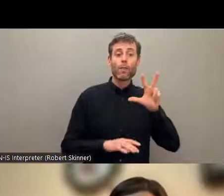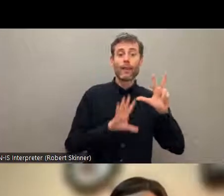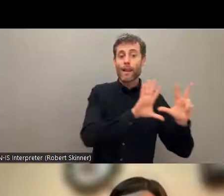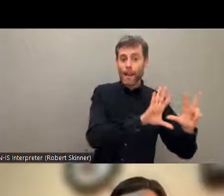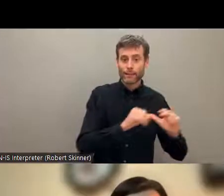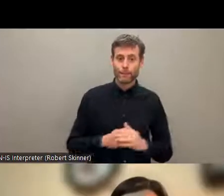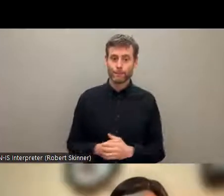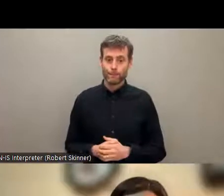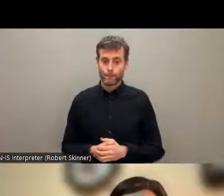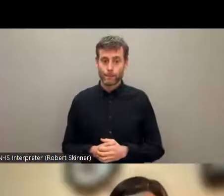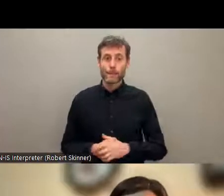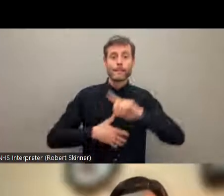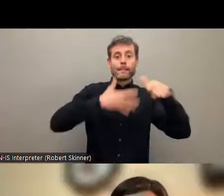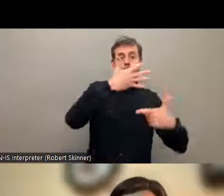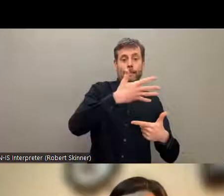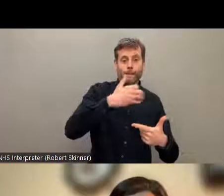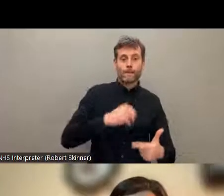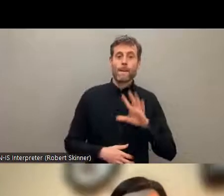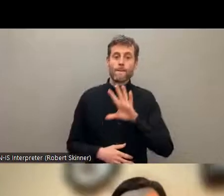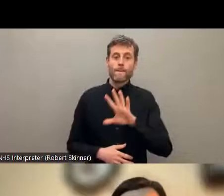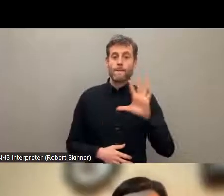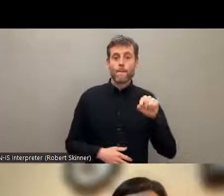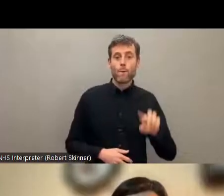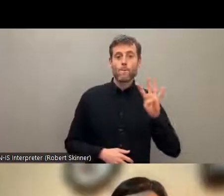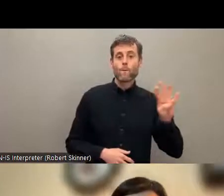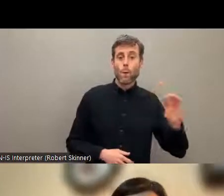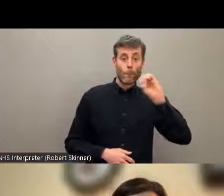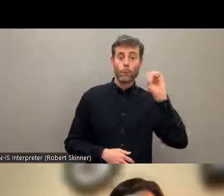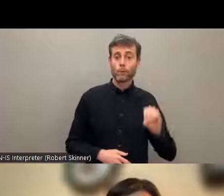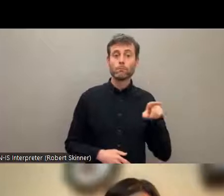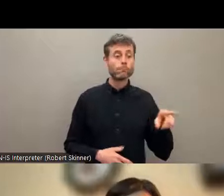kind of COVID relief support from the government. Ultimately,